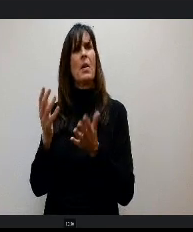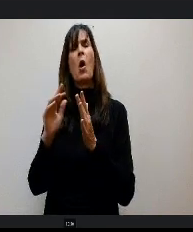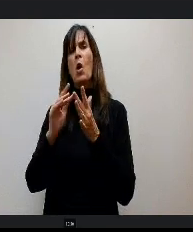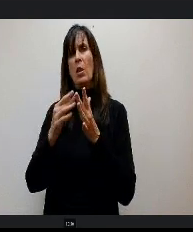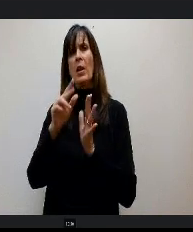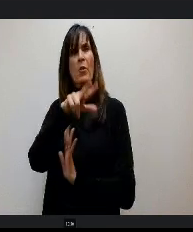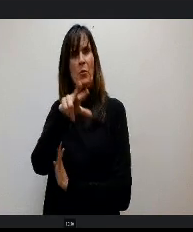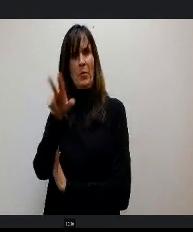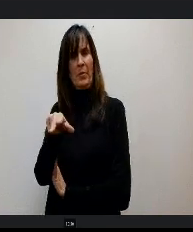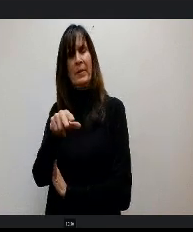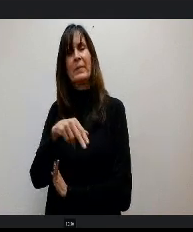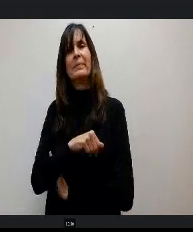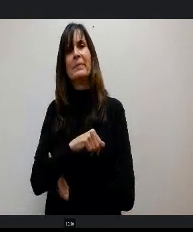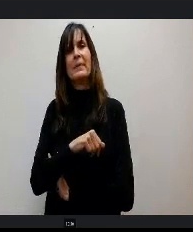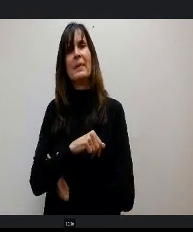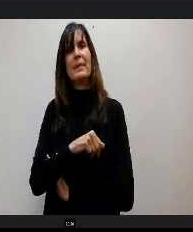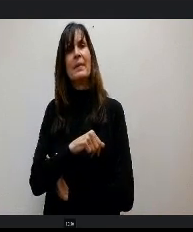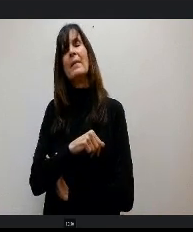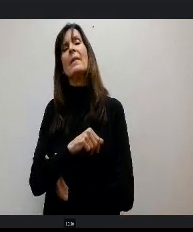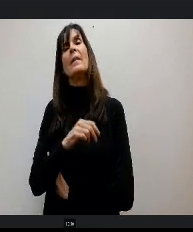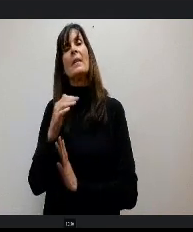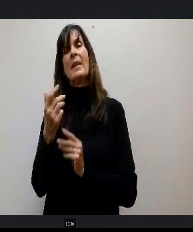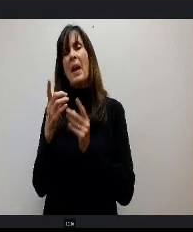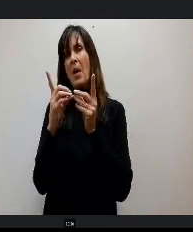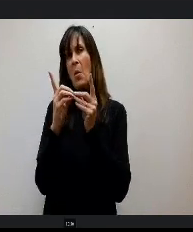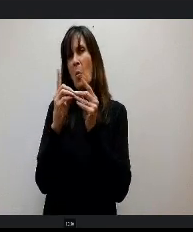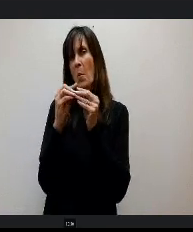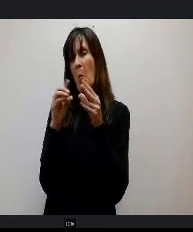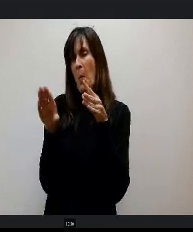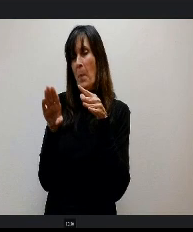we will gladly take one more quick break to welcome our new administrators.